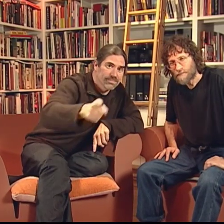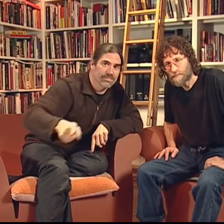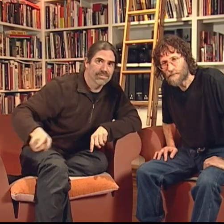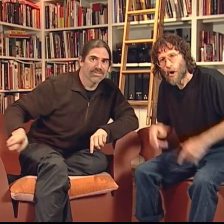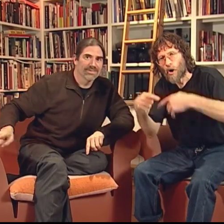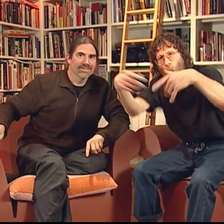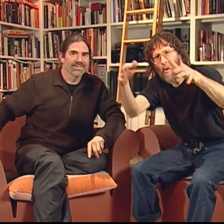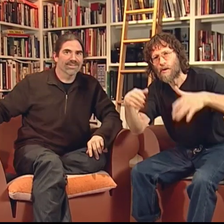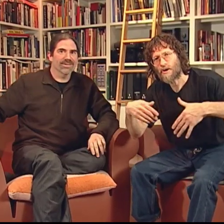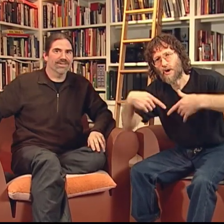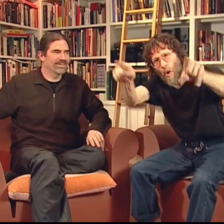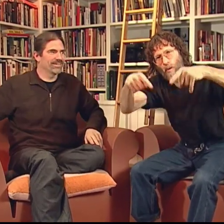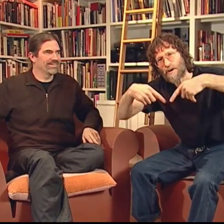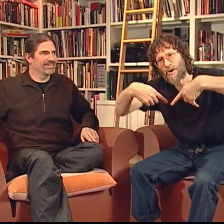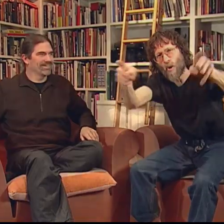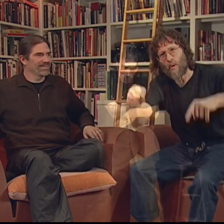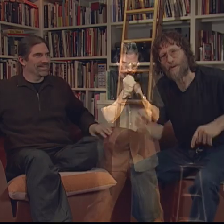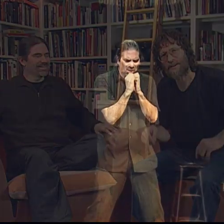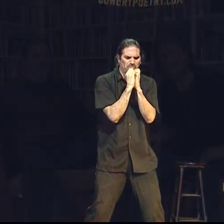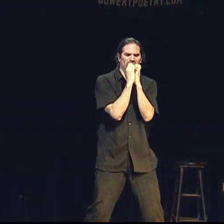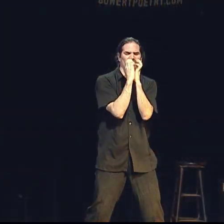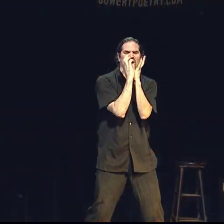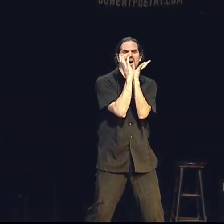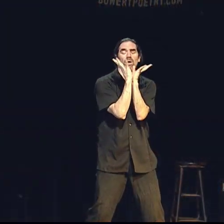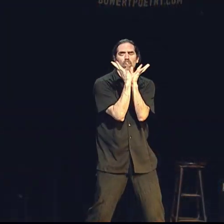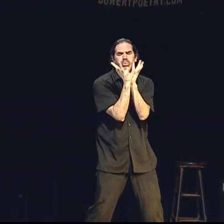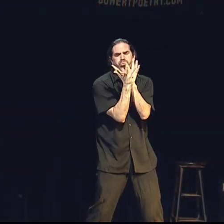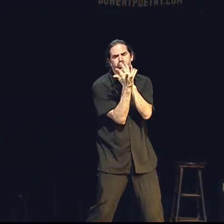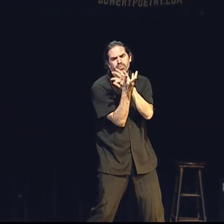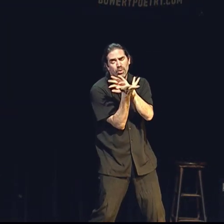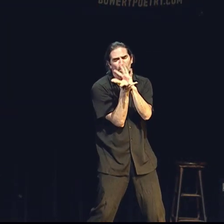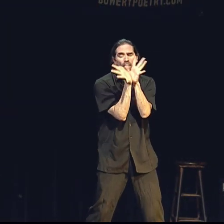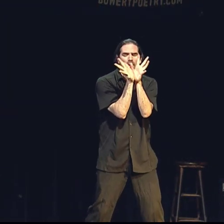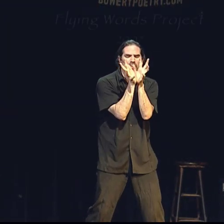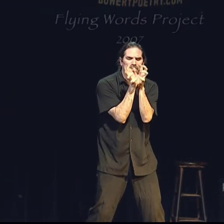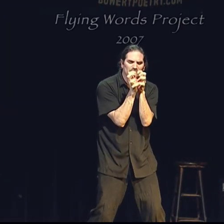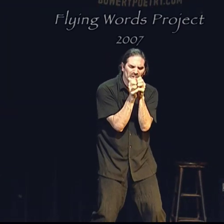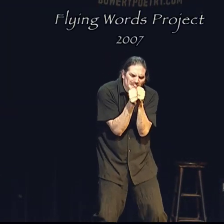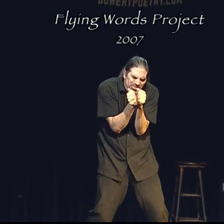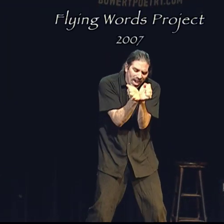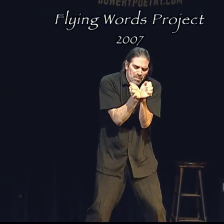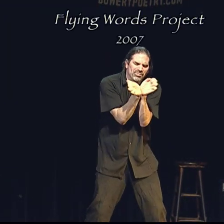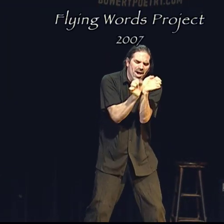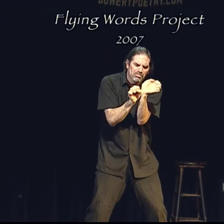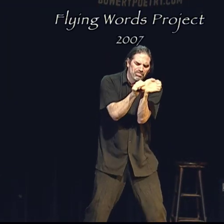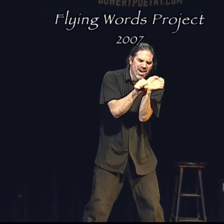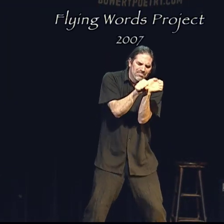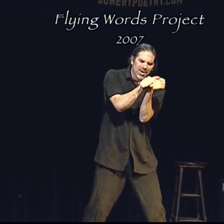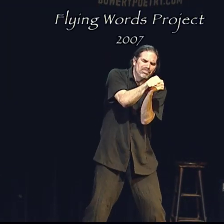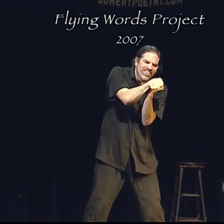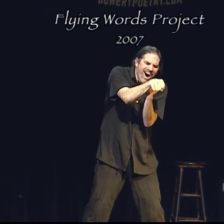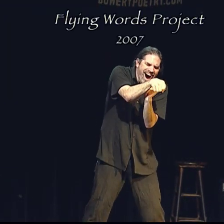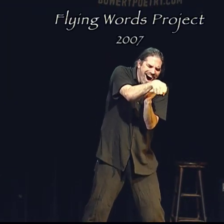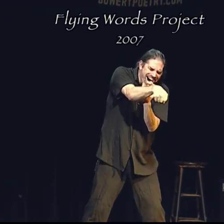Go, go! And the flower contracts And then the baby